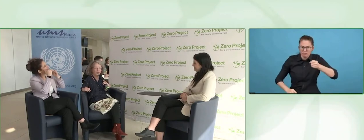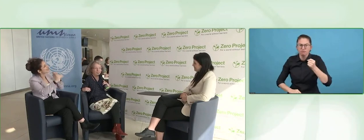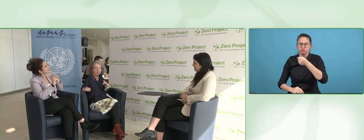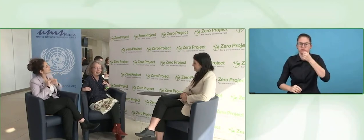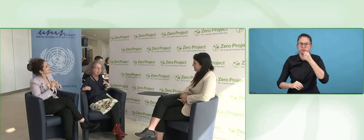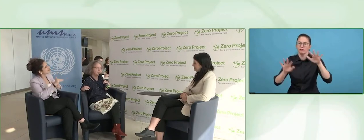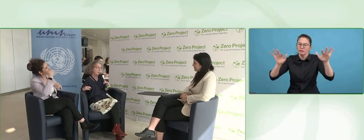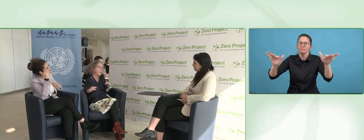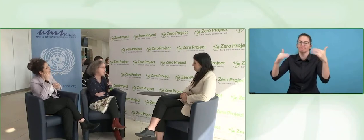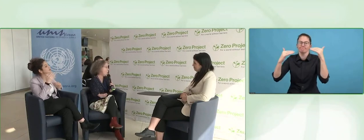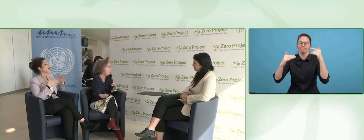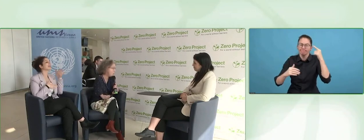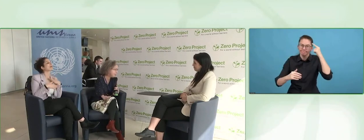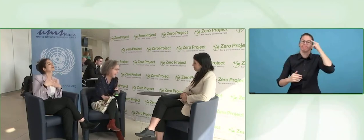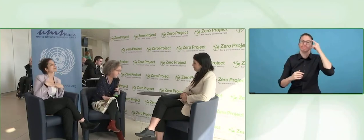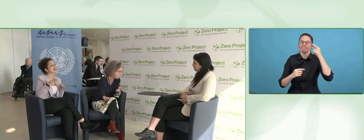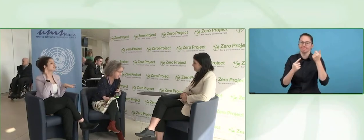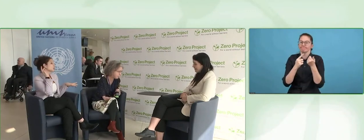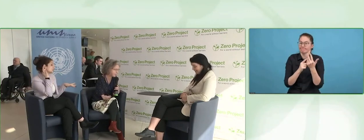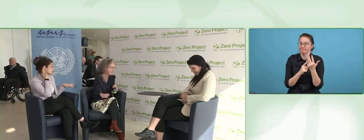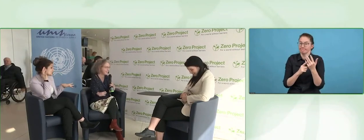We are too nice because we are women and disabled?